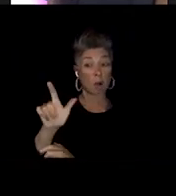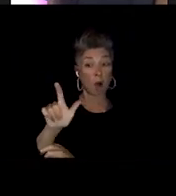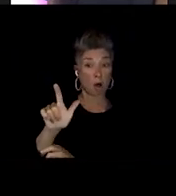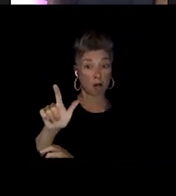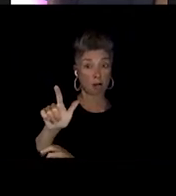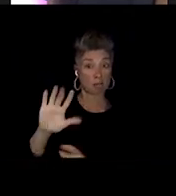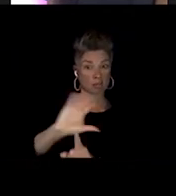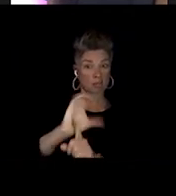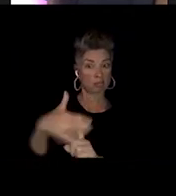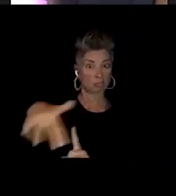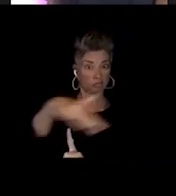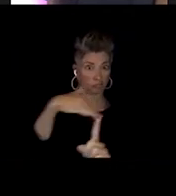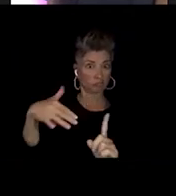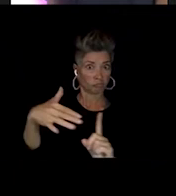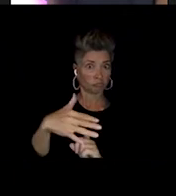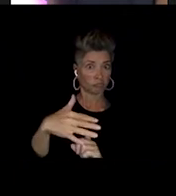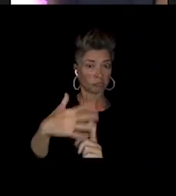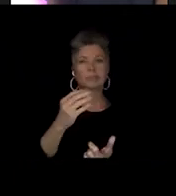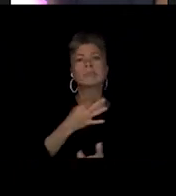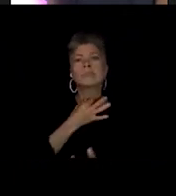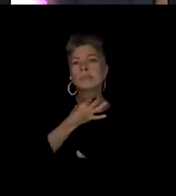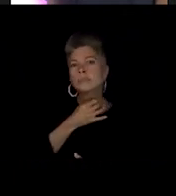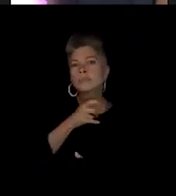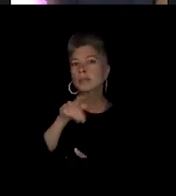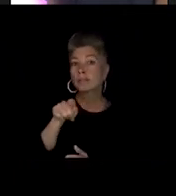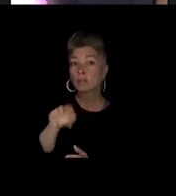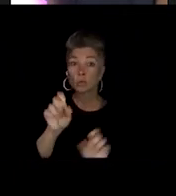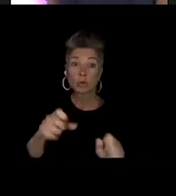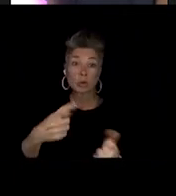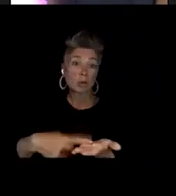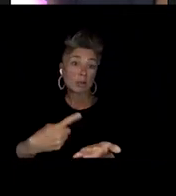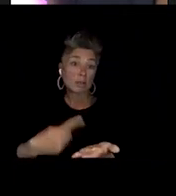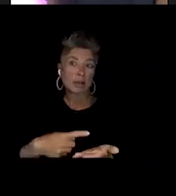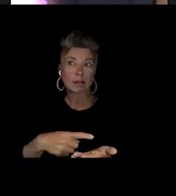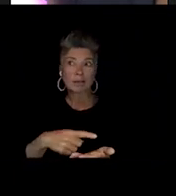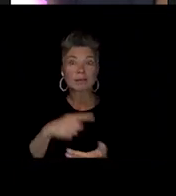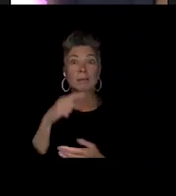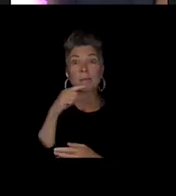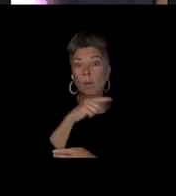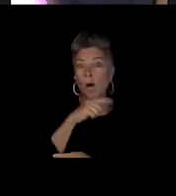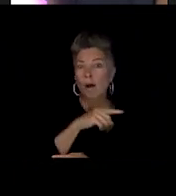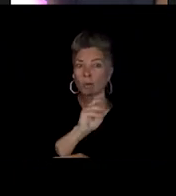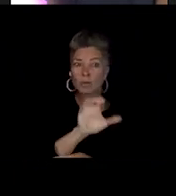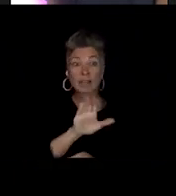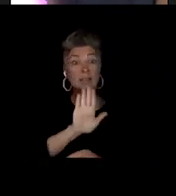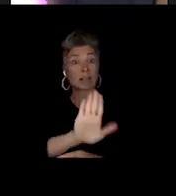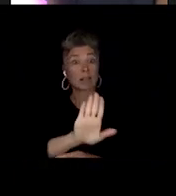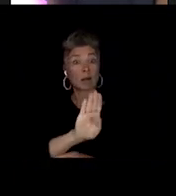like what Milwaukee or Wisconsin's ball scene is like maybe compared to other parts of the country.